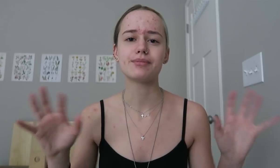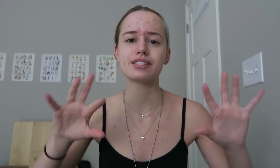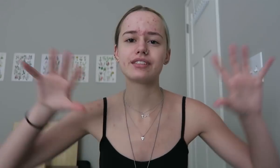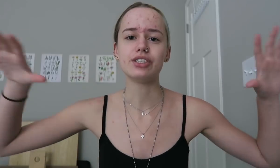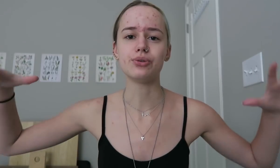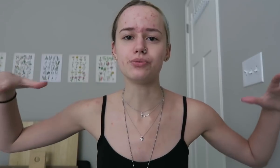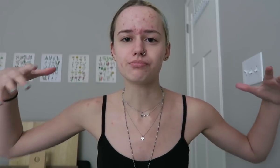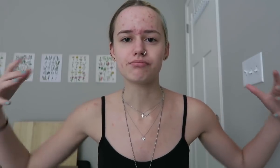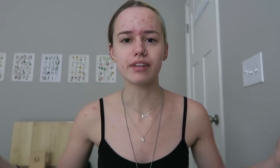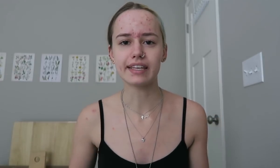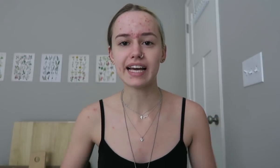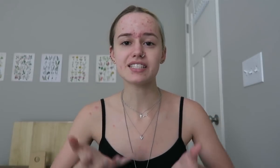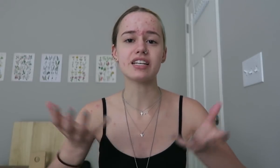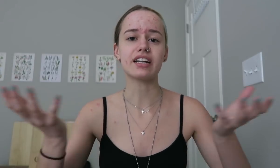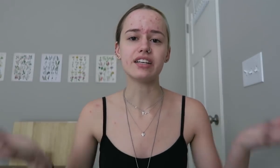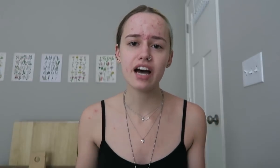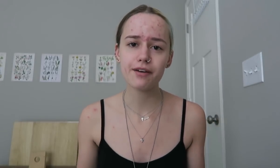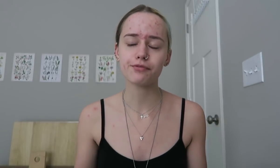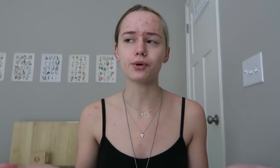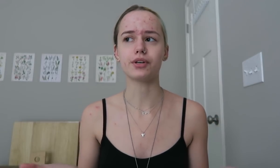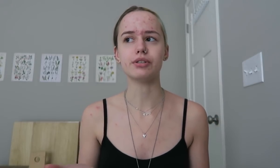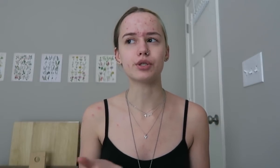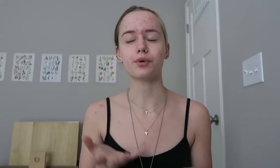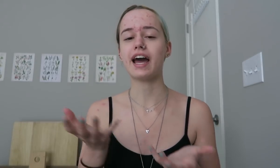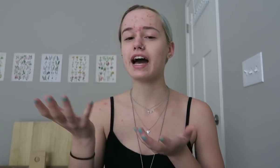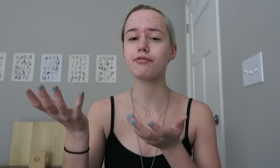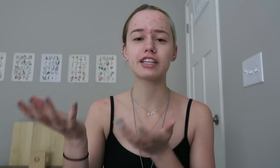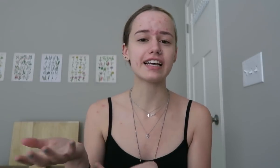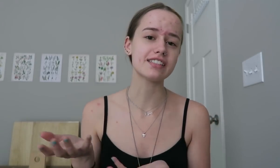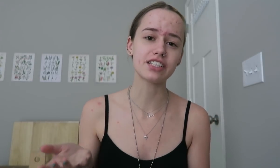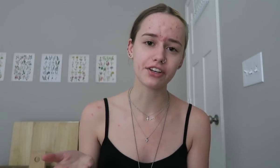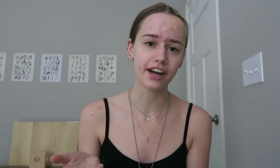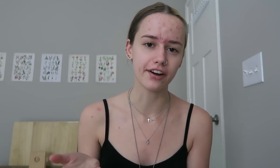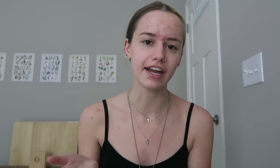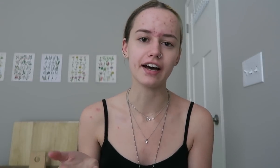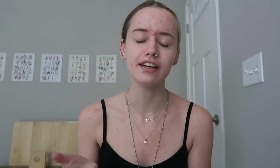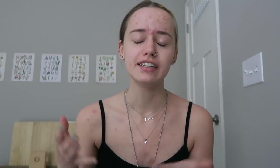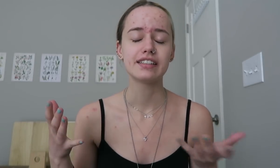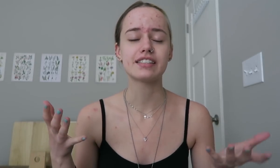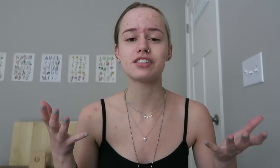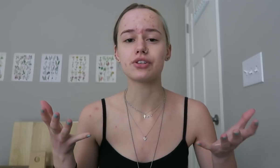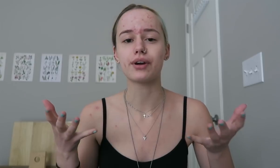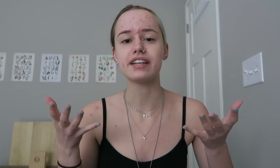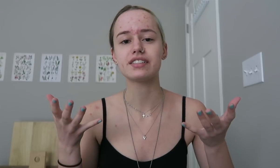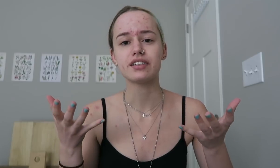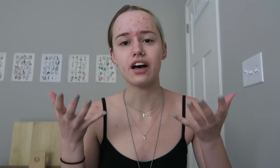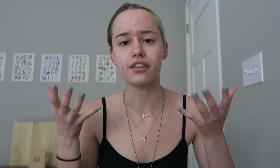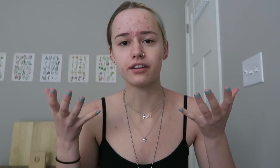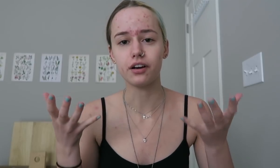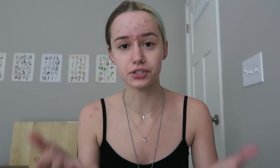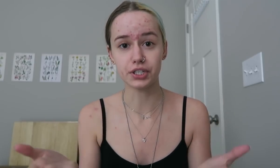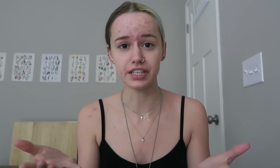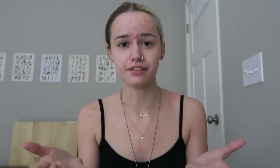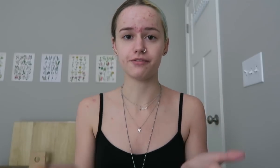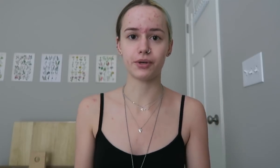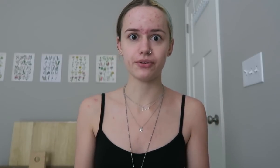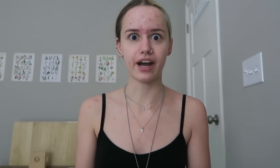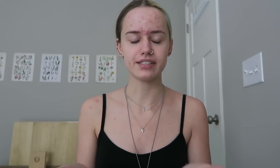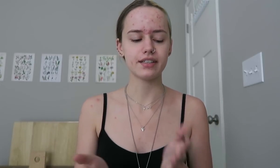like that's not enough, or you don't have classes in your area, this is a great other alternative for you guys.